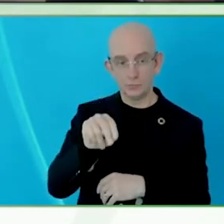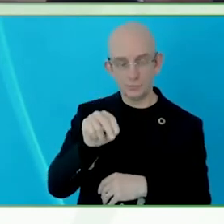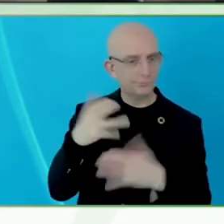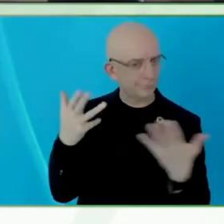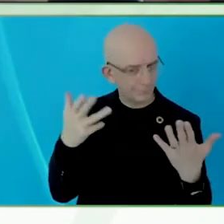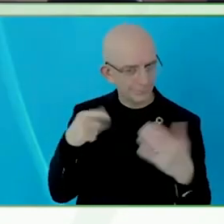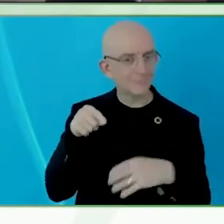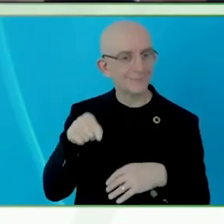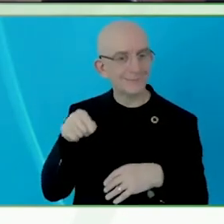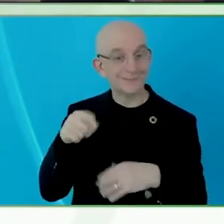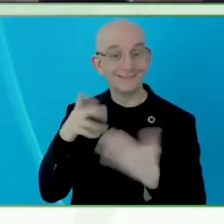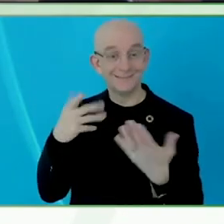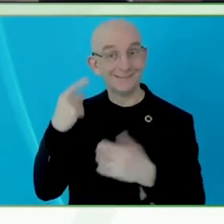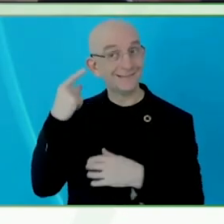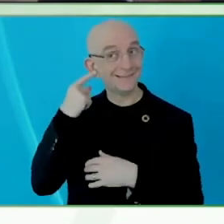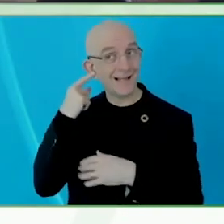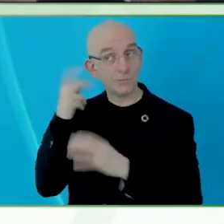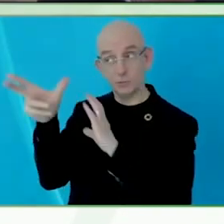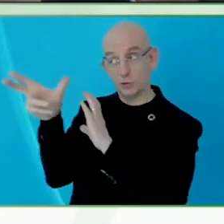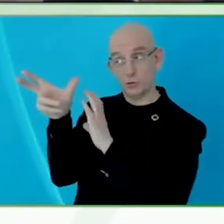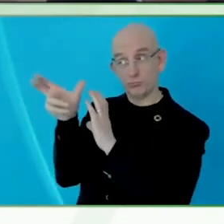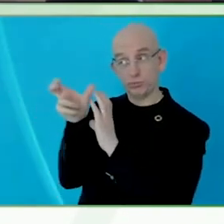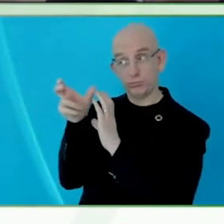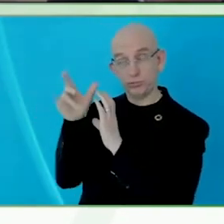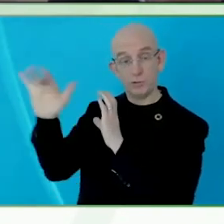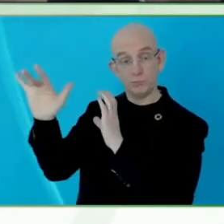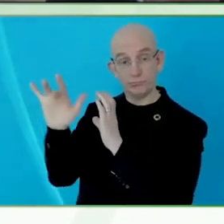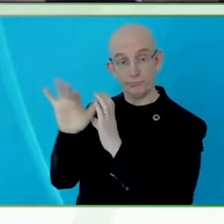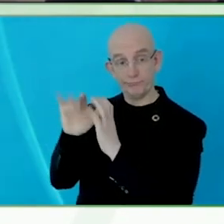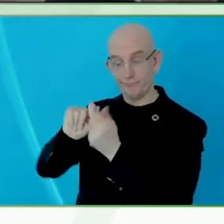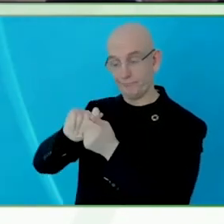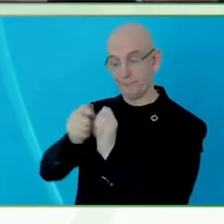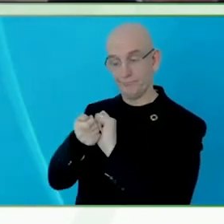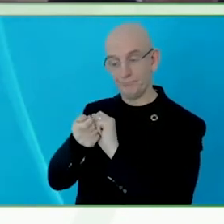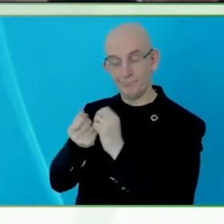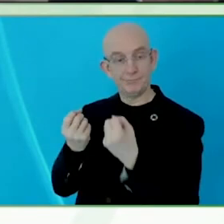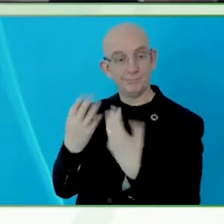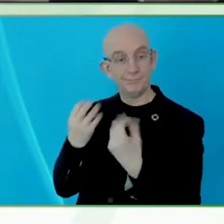Astronomy is about aspect containing intensities, which means in